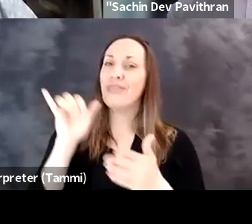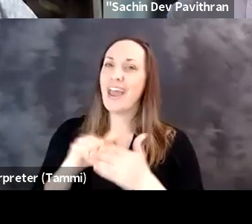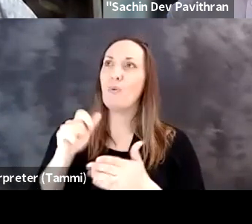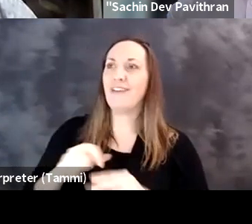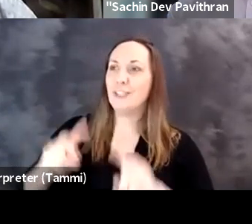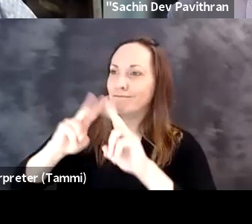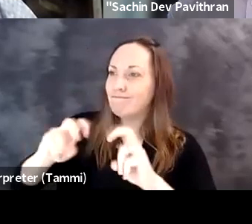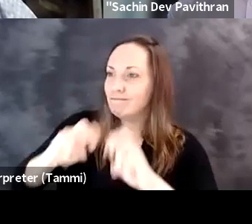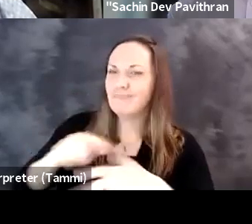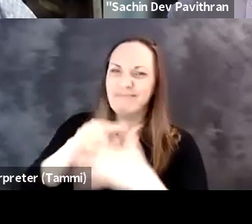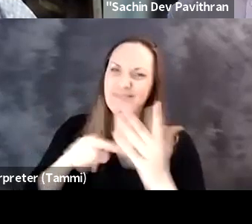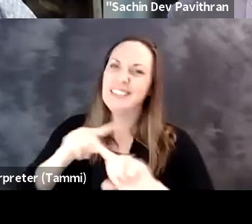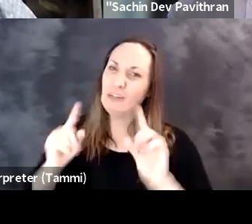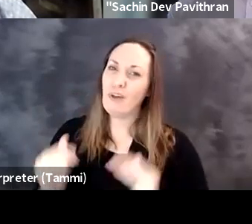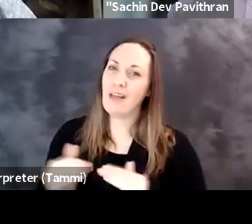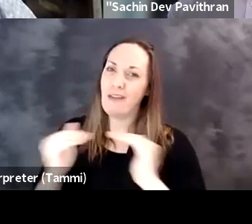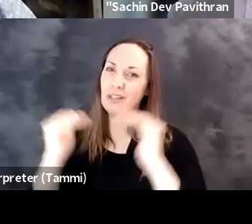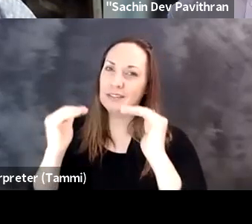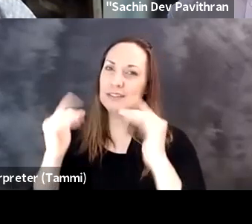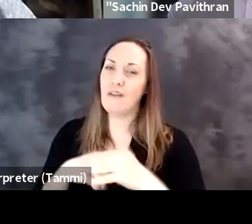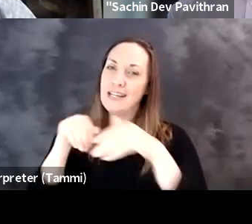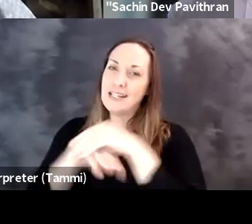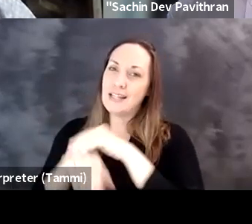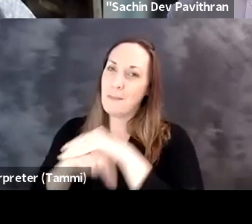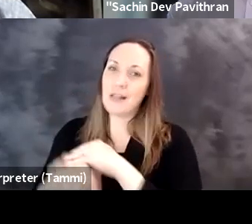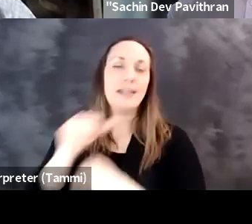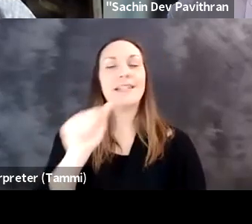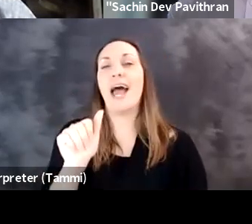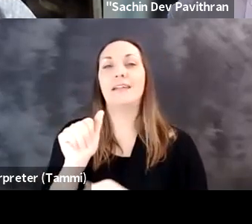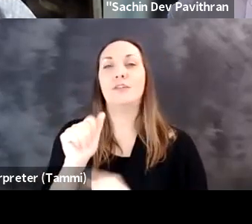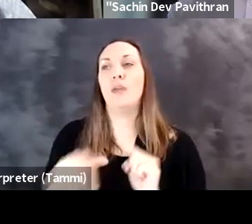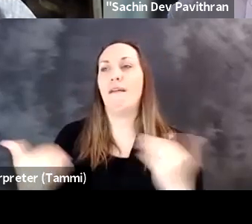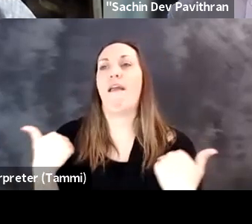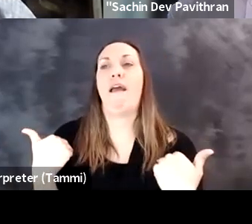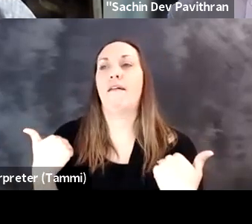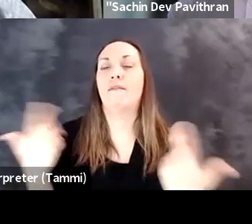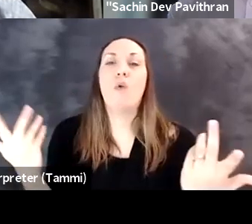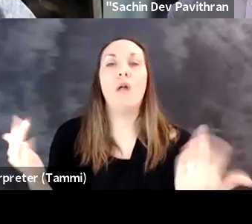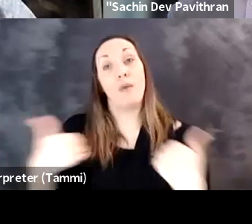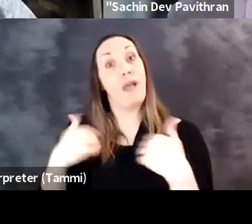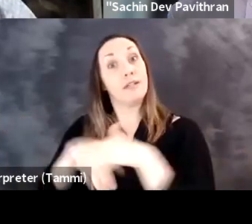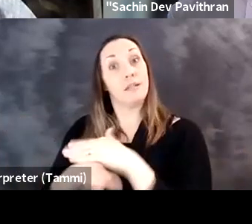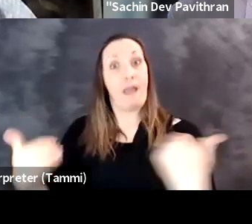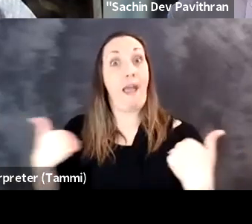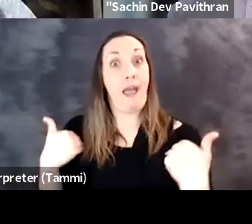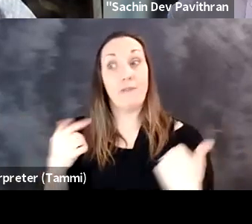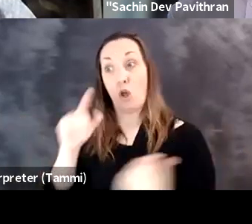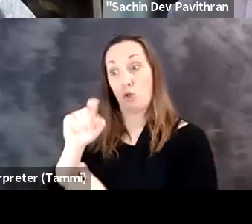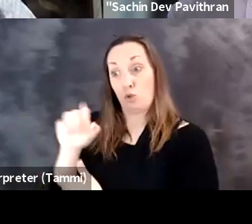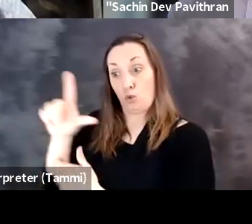this environment as other peers on the team is getting. So we have to value it all those different levels of accessibility.